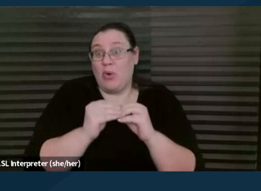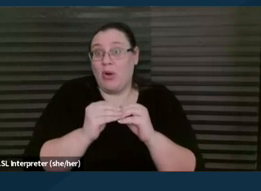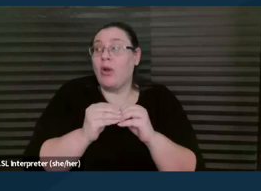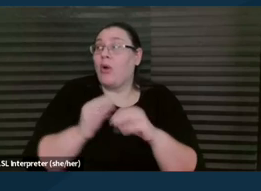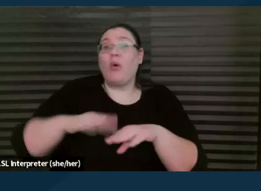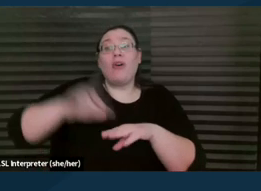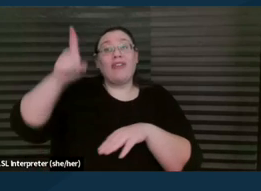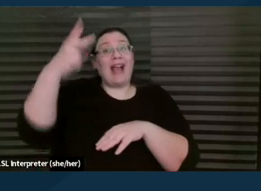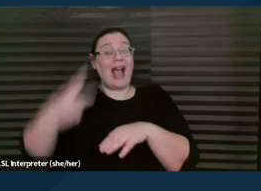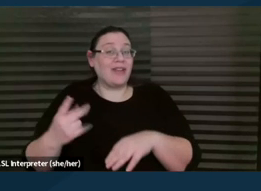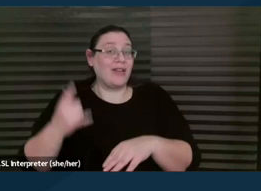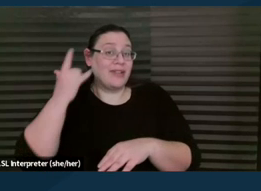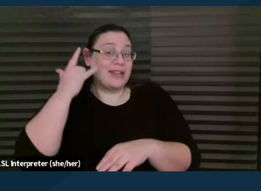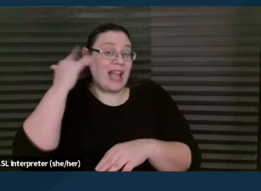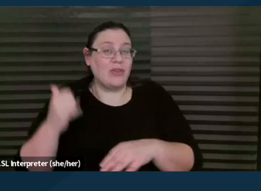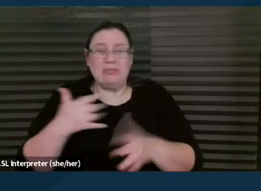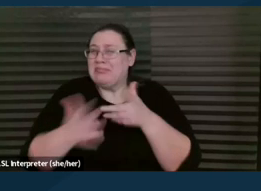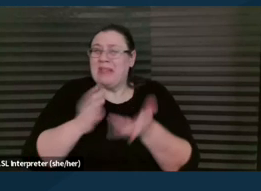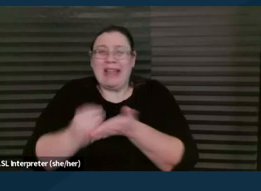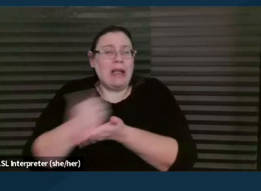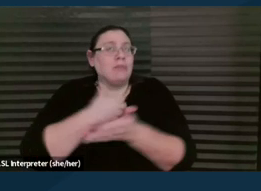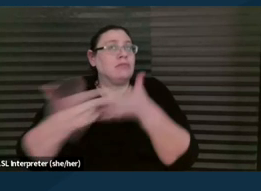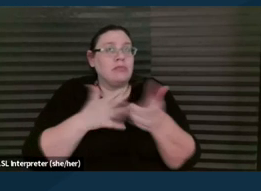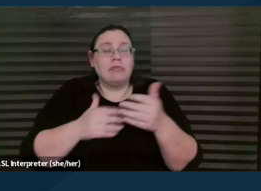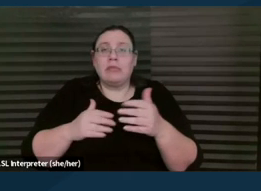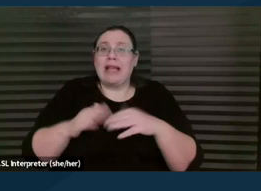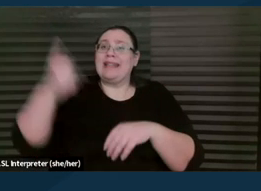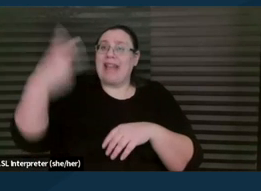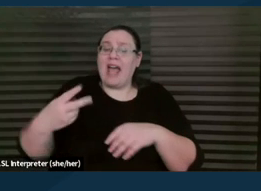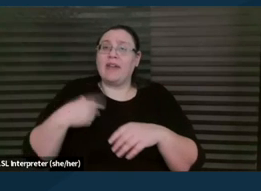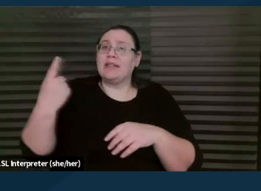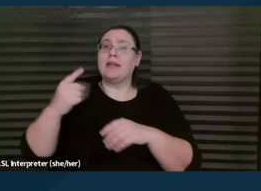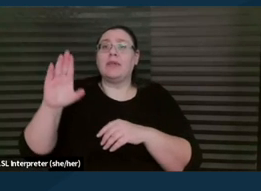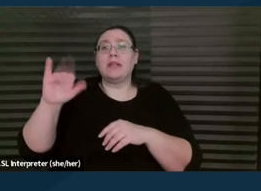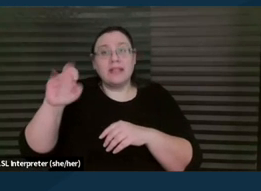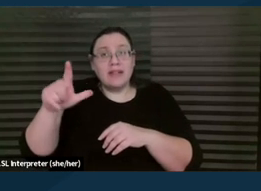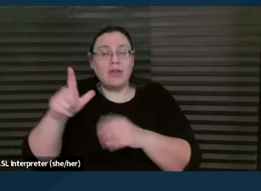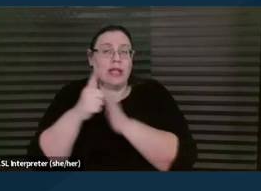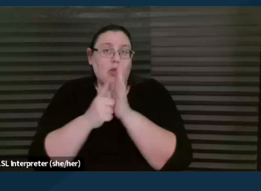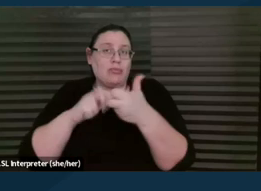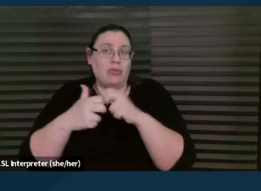at every income level had at least one civil legal problem in their household but didn't receive